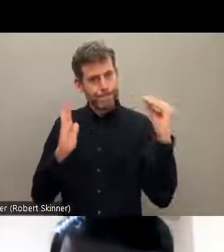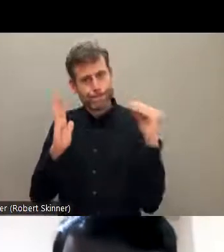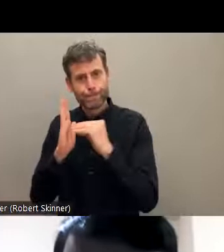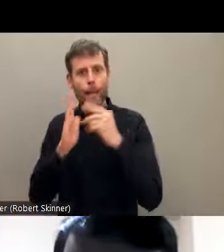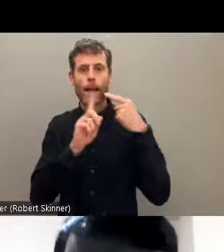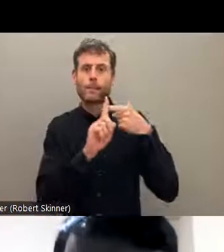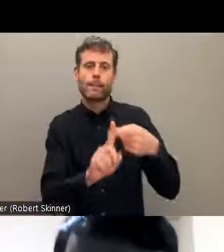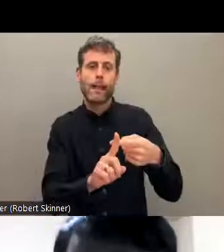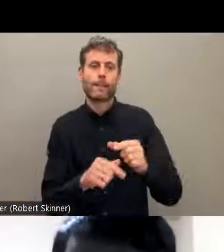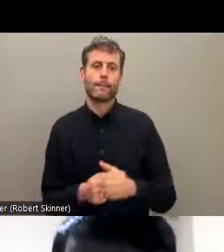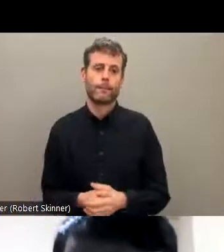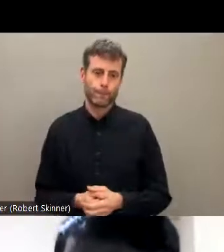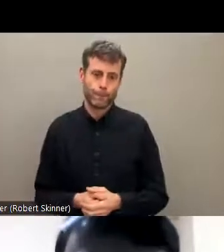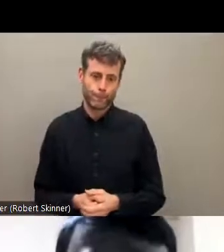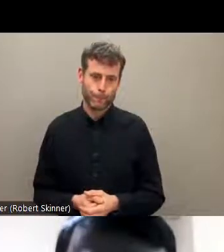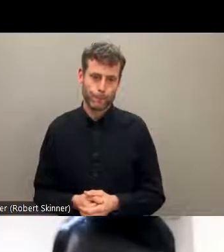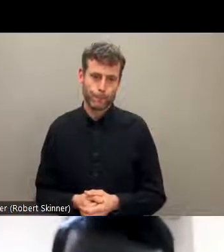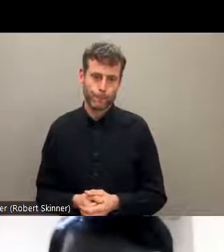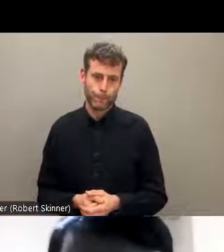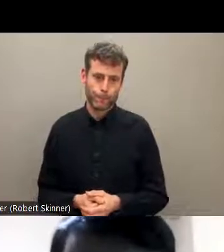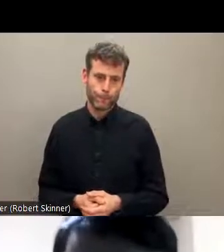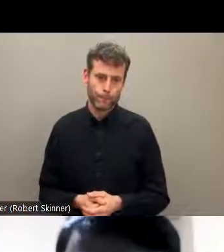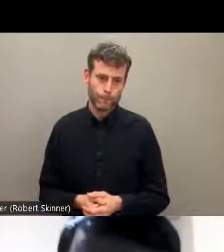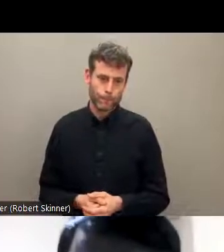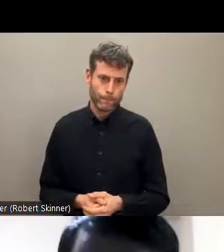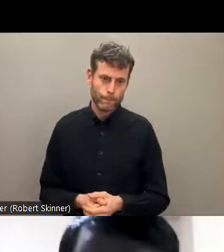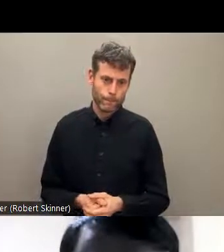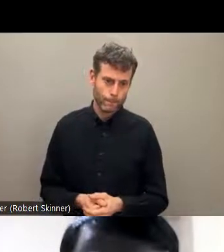ready-made answers that we get when we talk about the